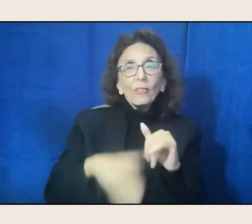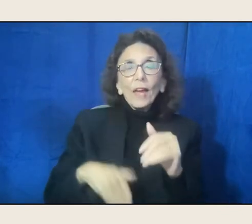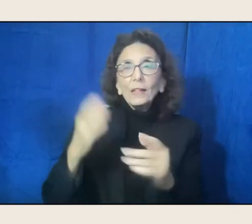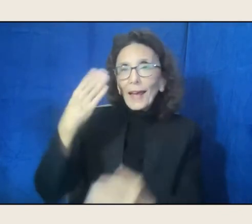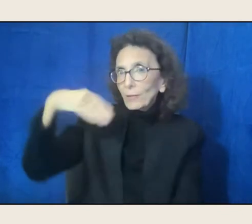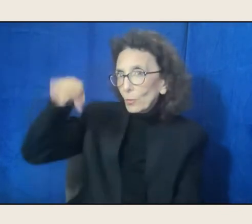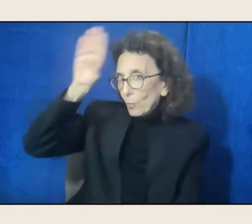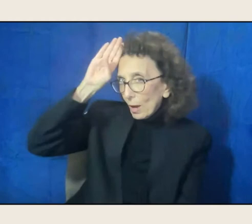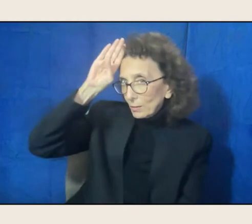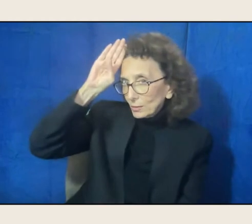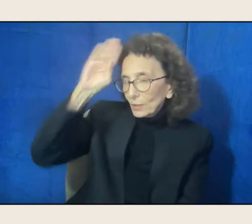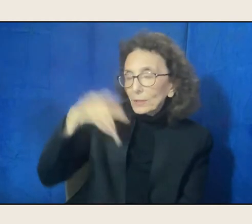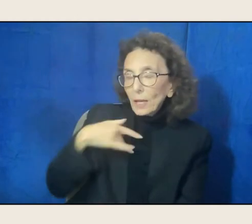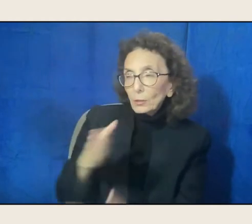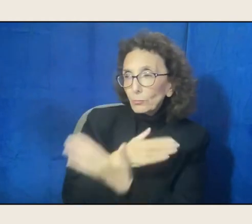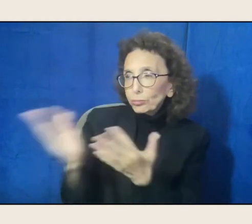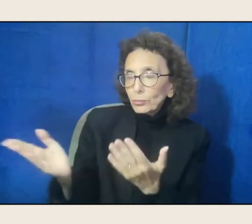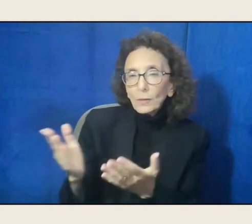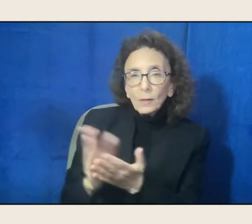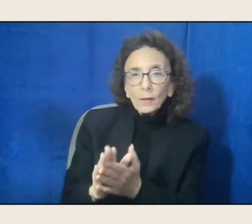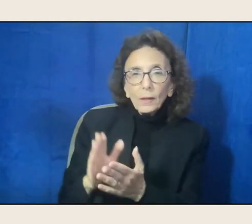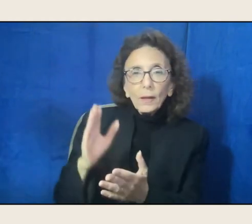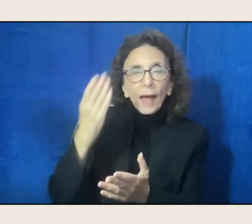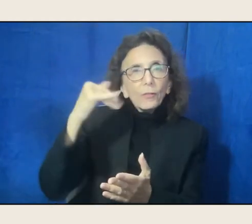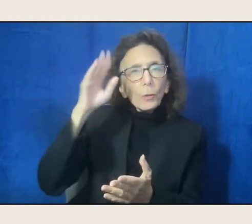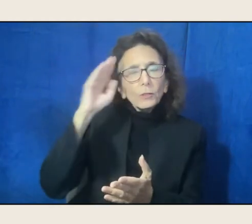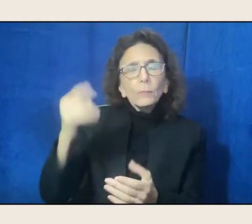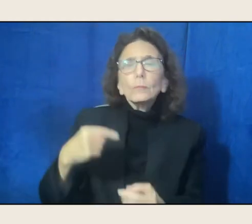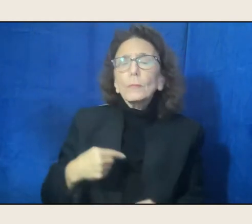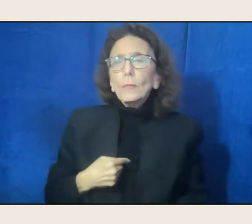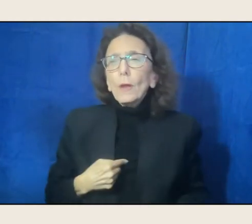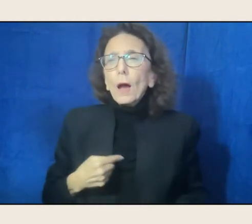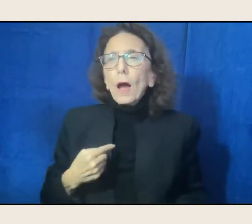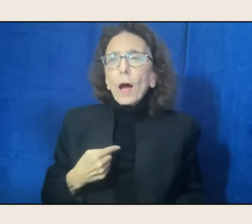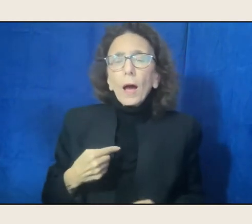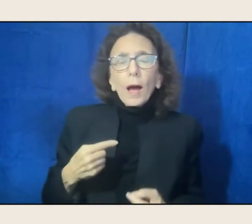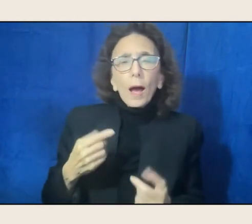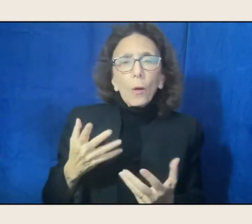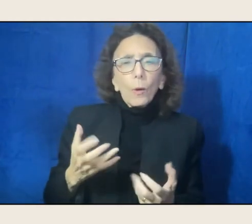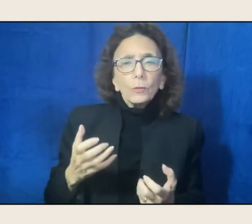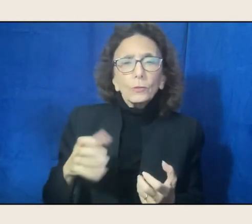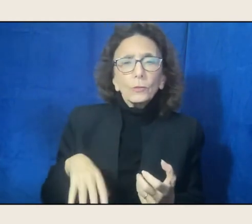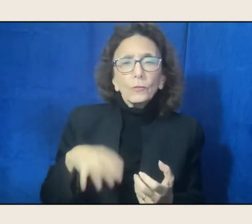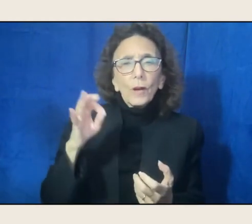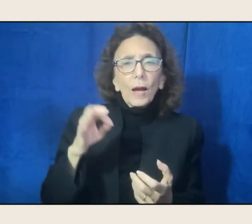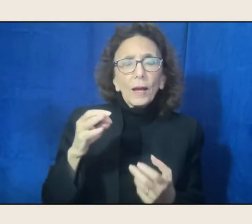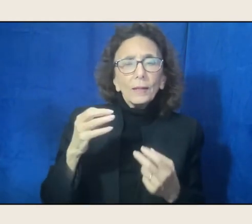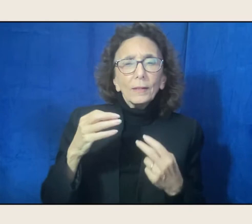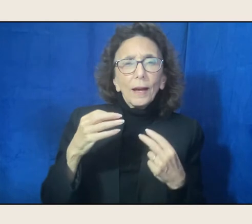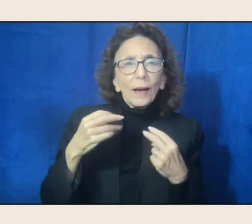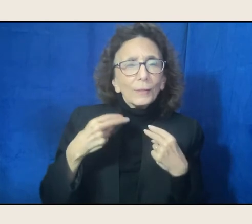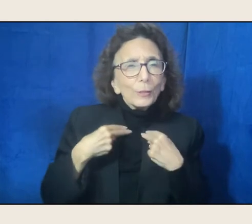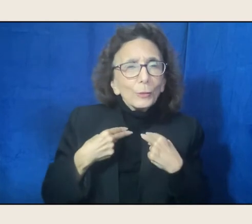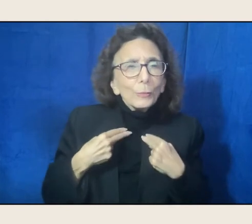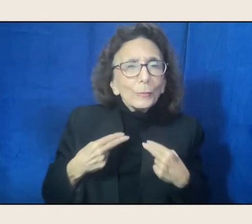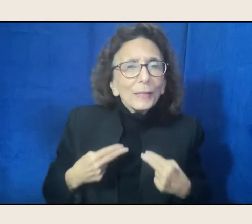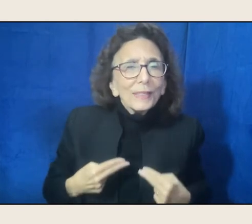the one that says I want to find a voice. I want to find a human being in these pages.